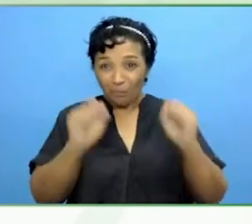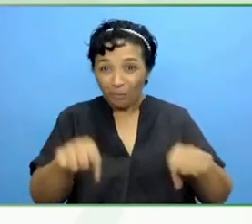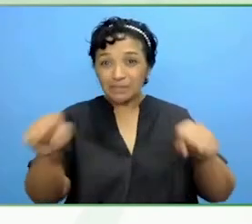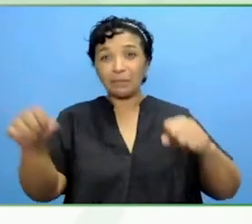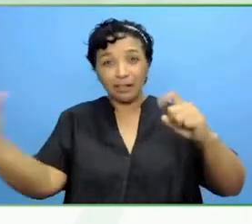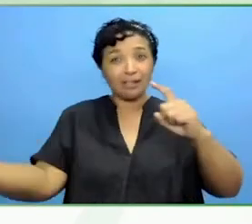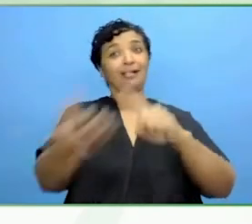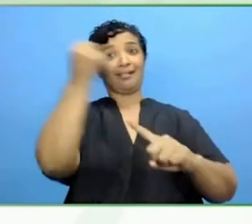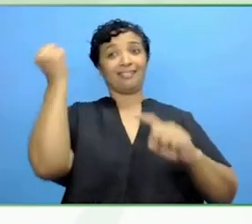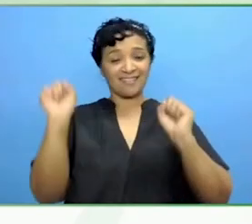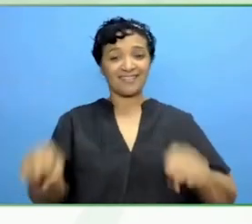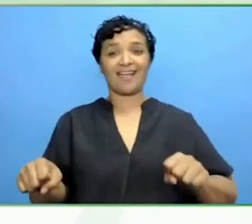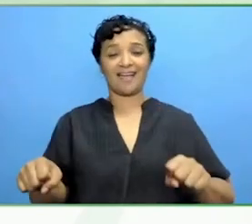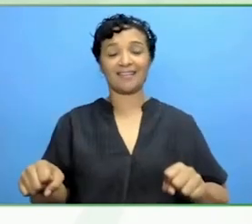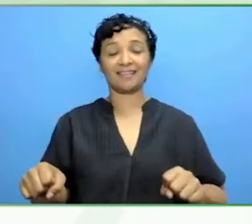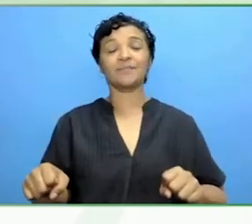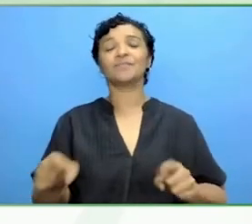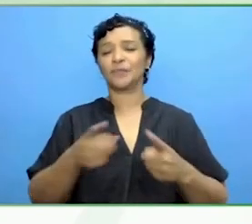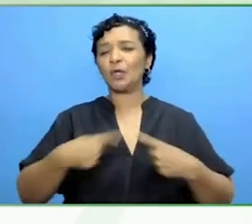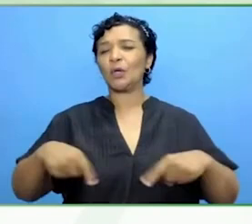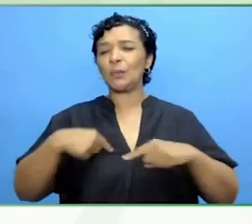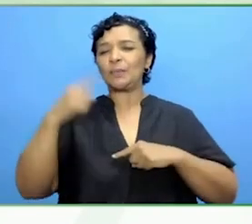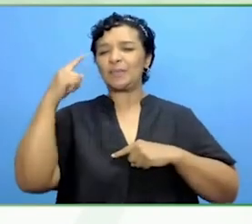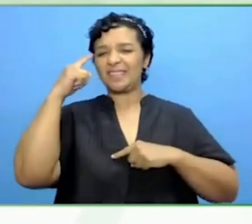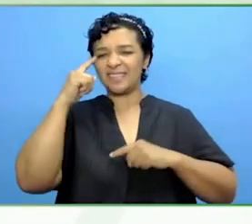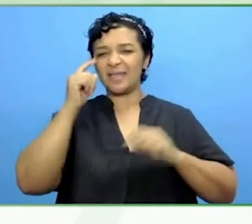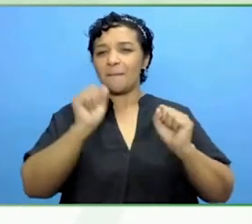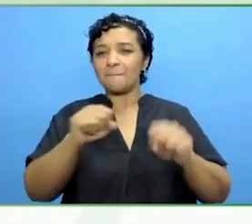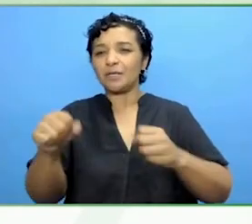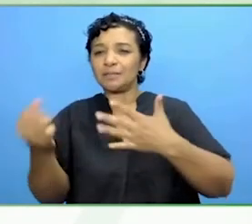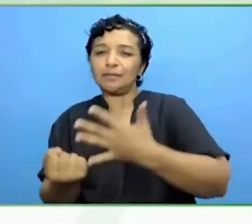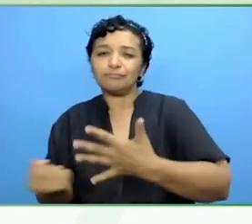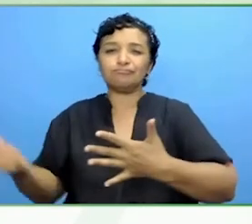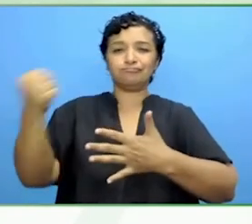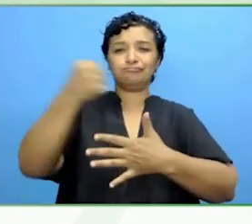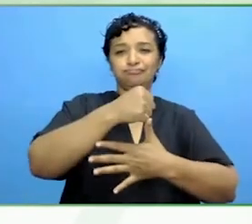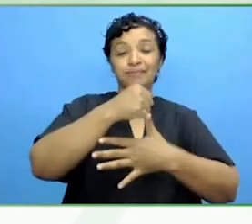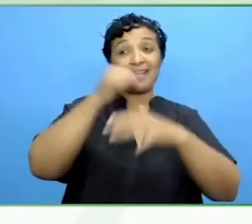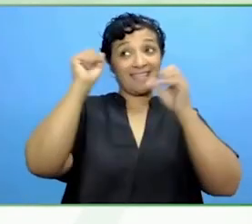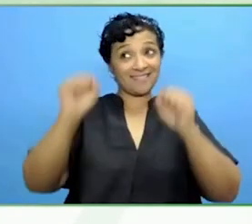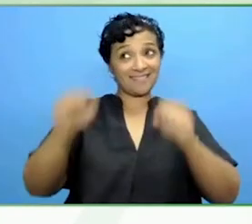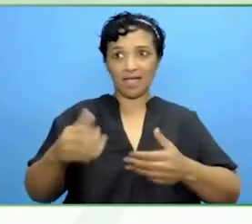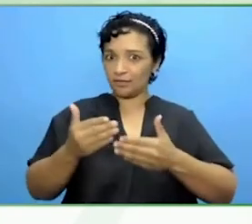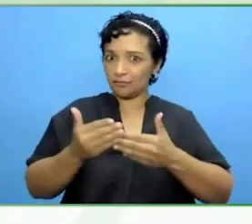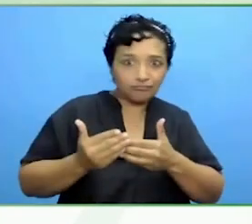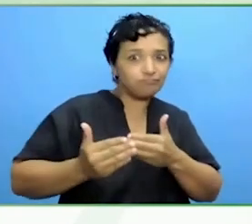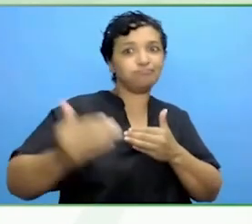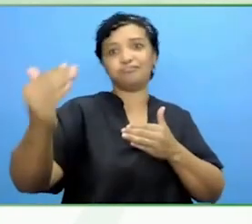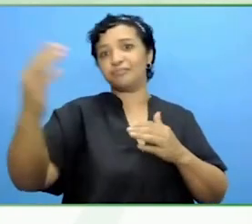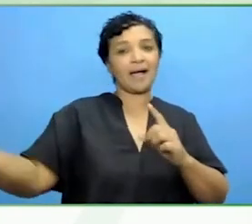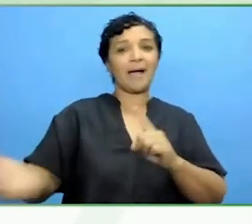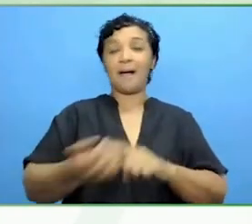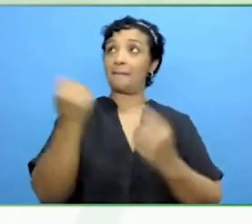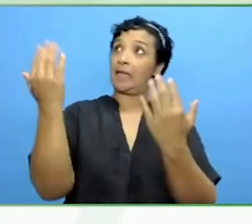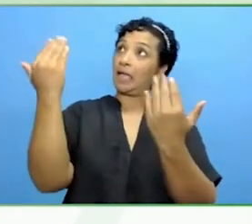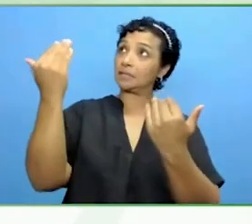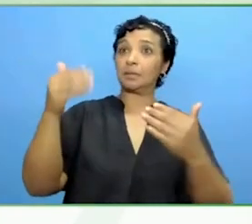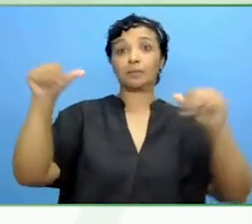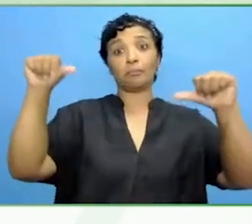we could make major things happen, way beyond perhaps expectation. They are the kind of things that stayed with me a little bit.